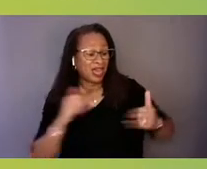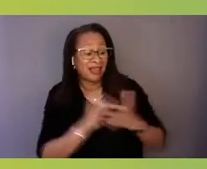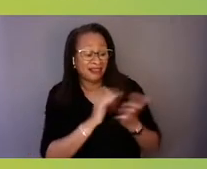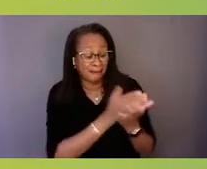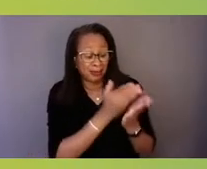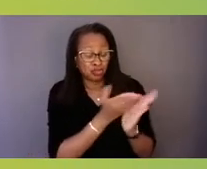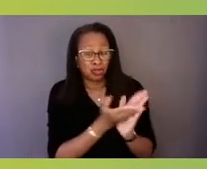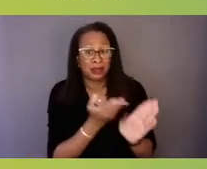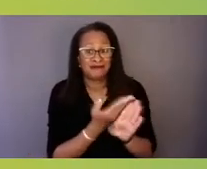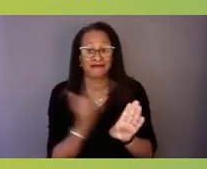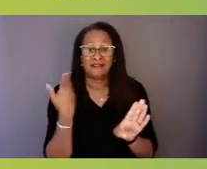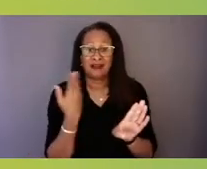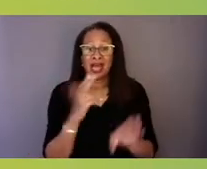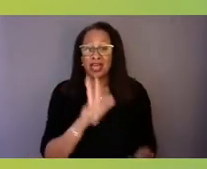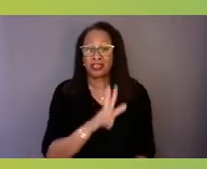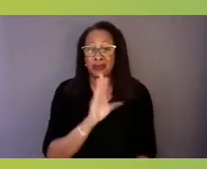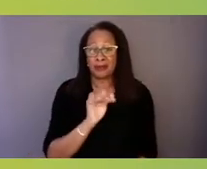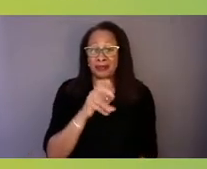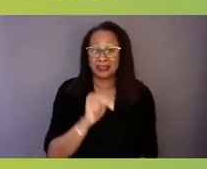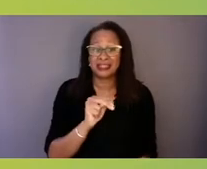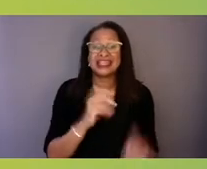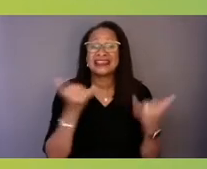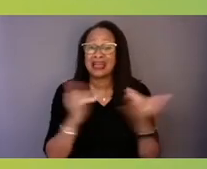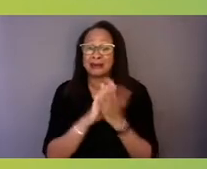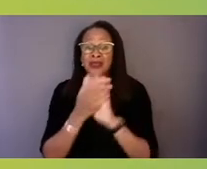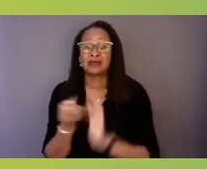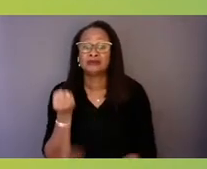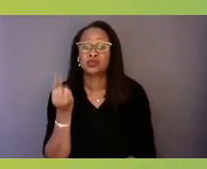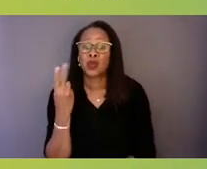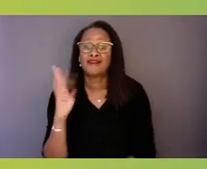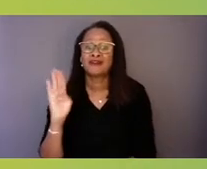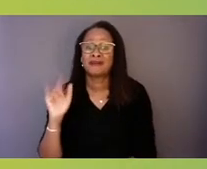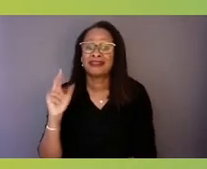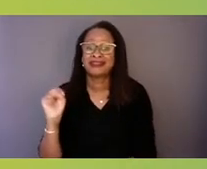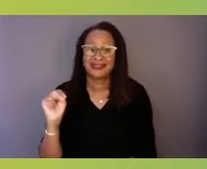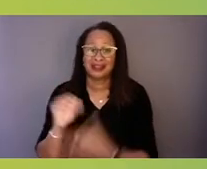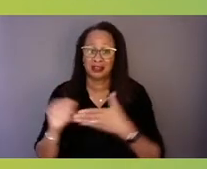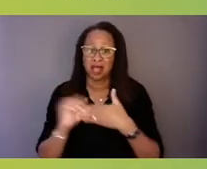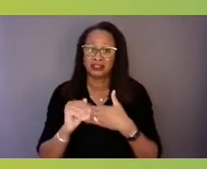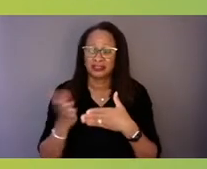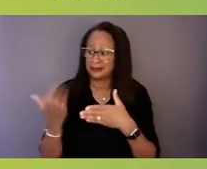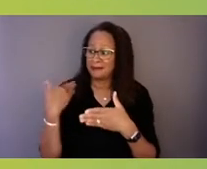to about $12 billion, I believe, in the past couple years, which is huge and really, really important.